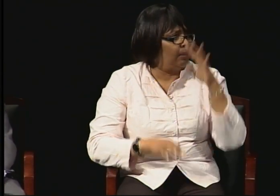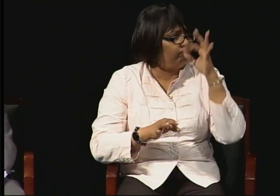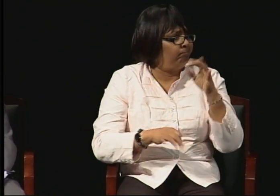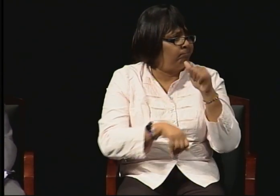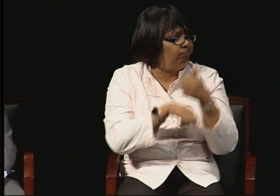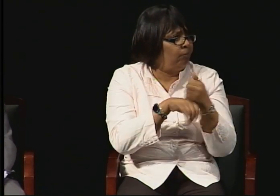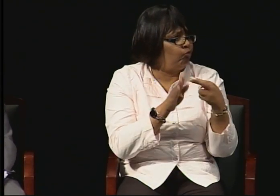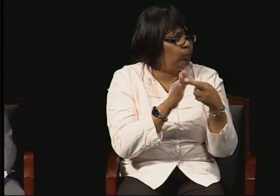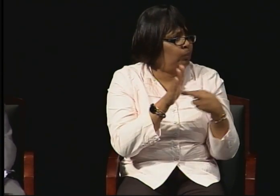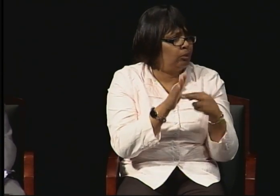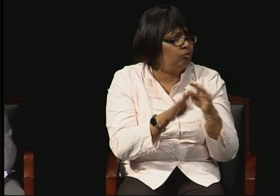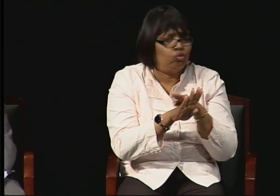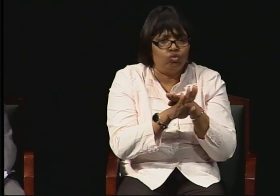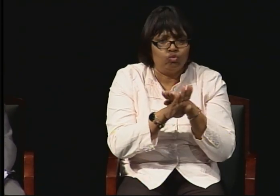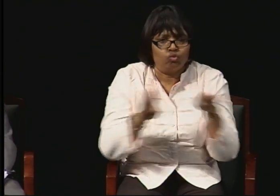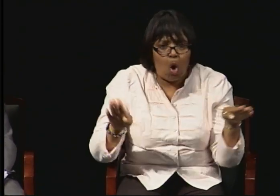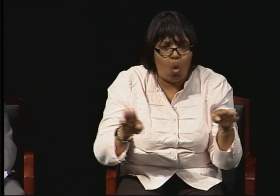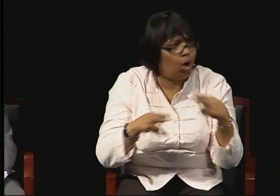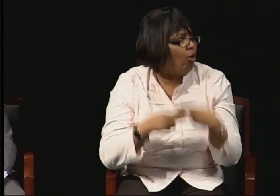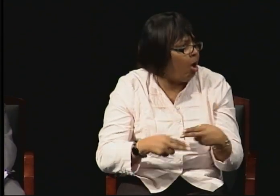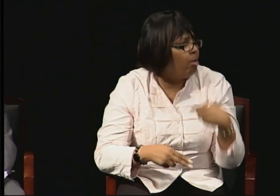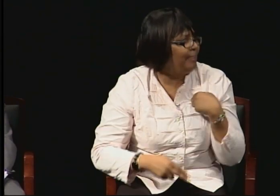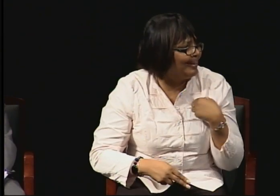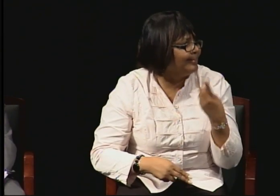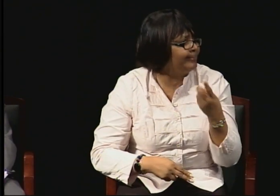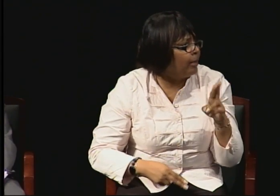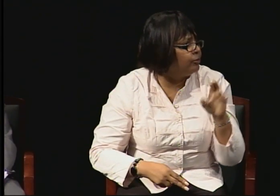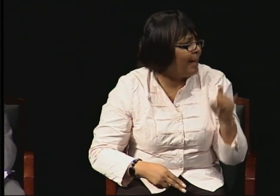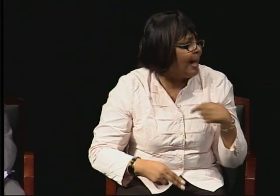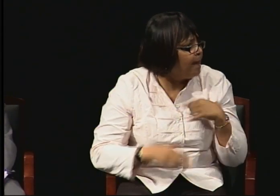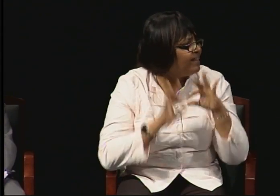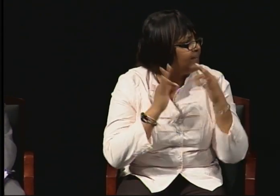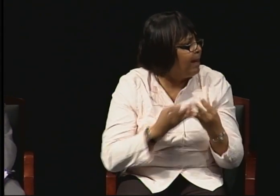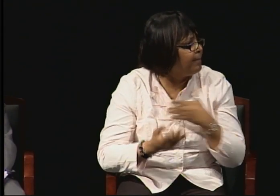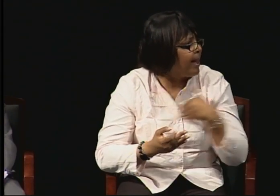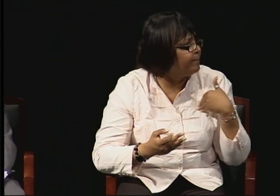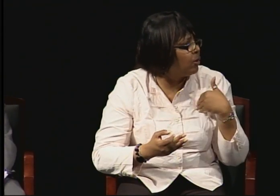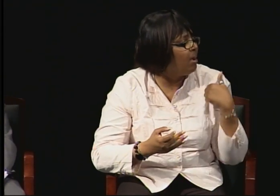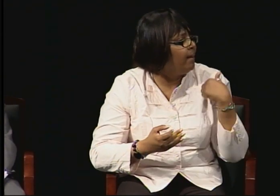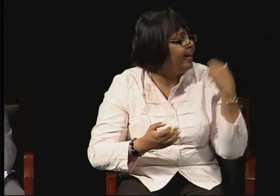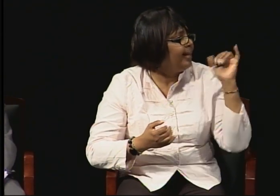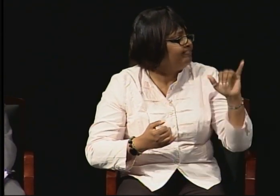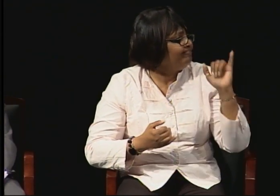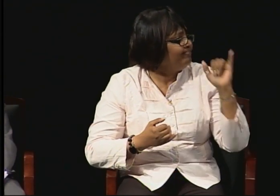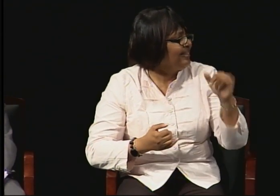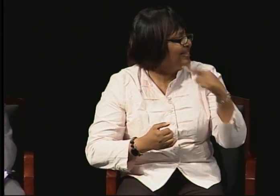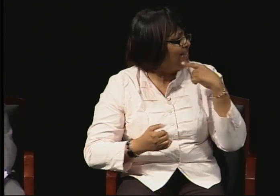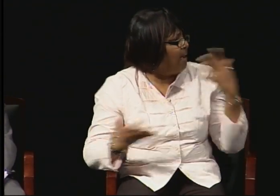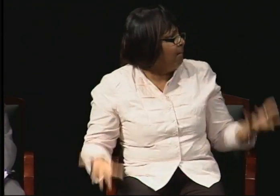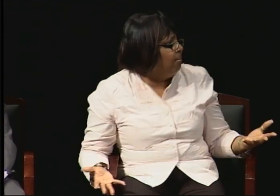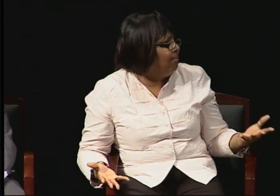They are not to call me by my title. So it's so inspiring for my family to have someone who has a PhD degree.